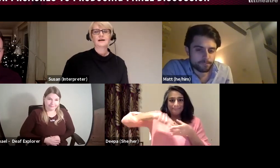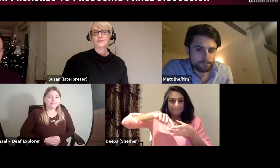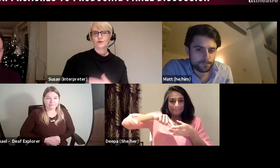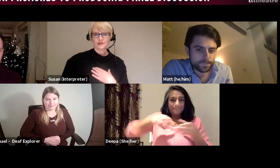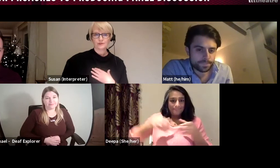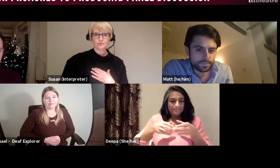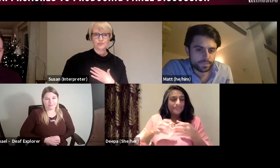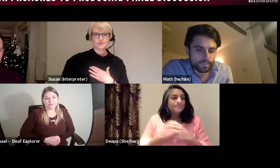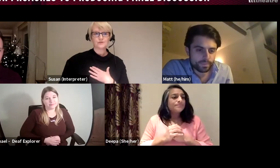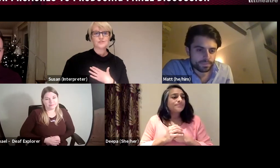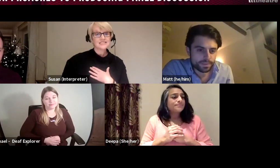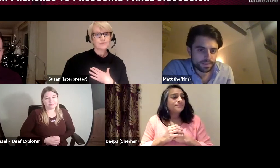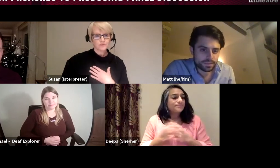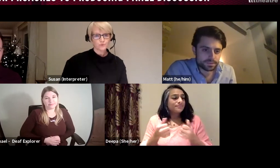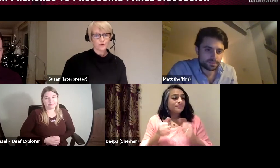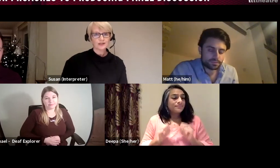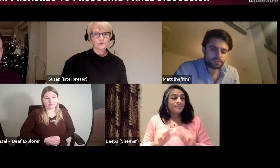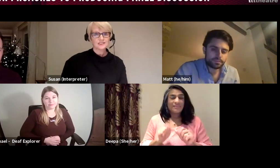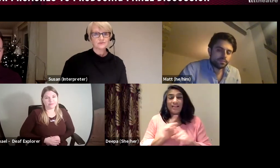not the only producer, there was a team of us working on that event.